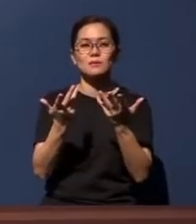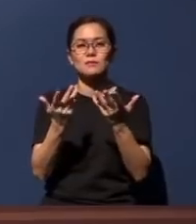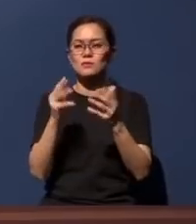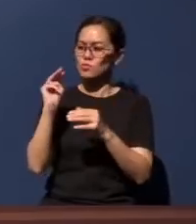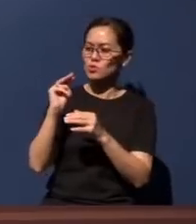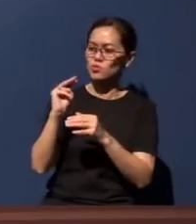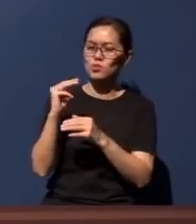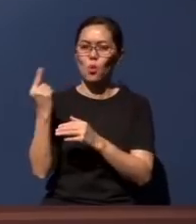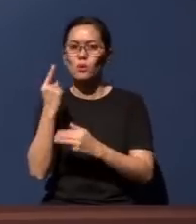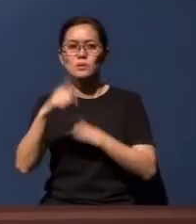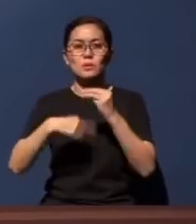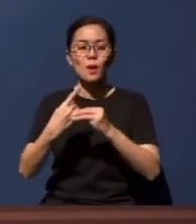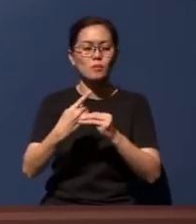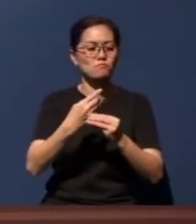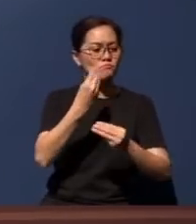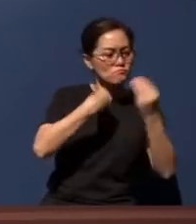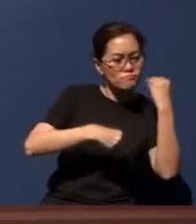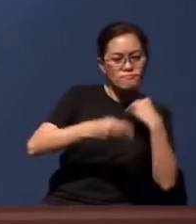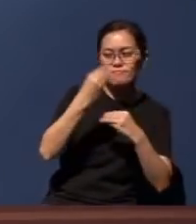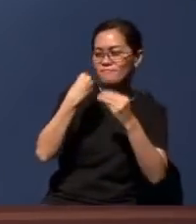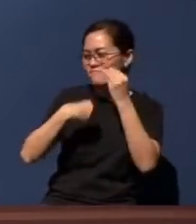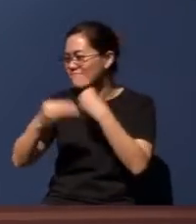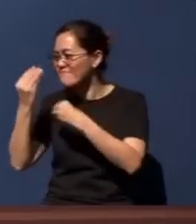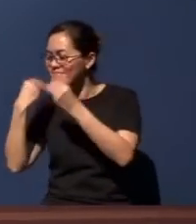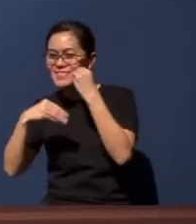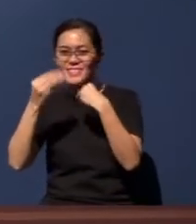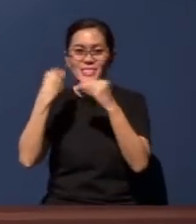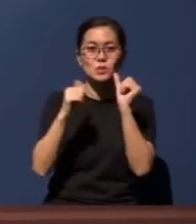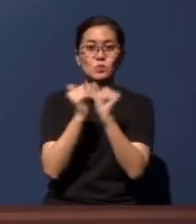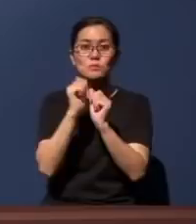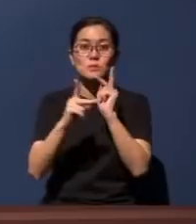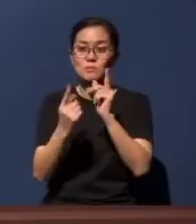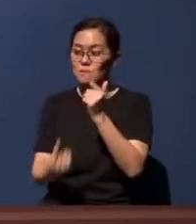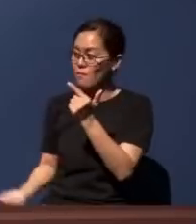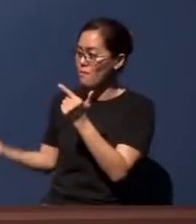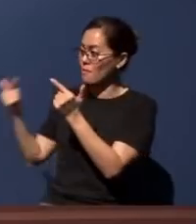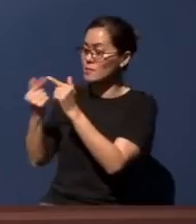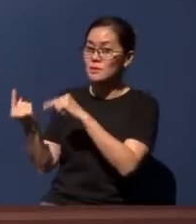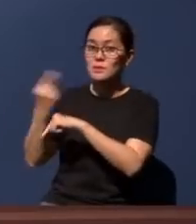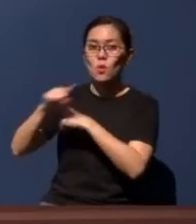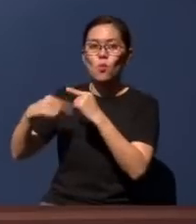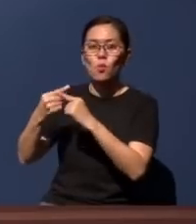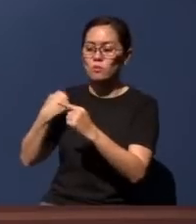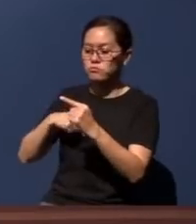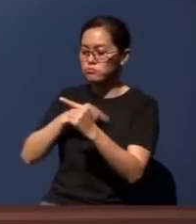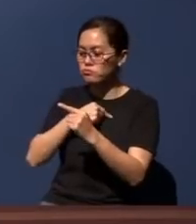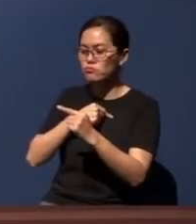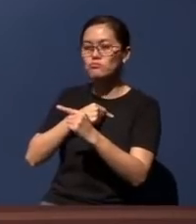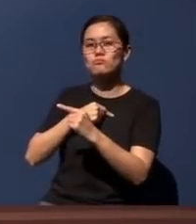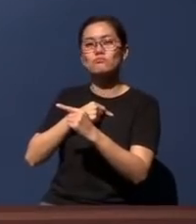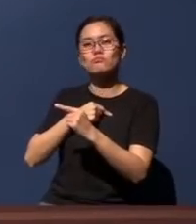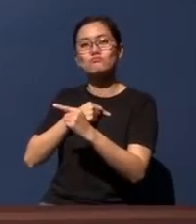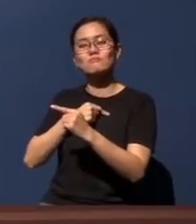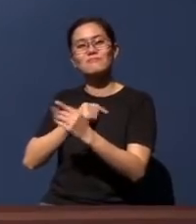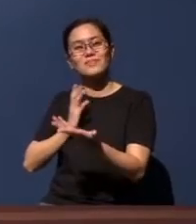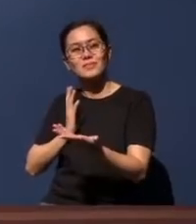and food with people, right until the very day when He commemorated the Last Supper. His teaching